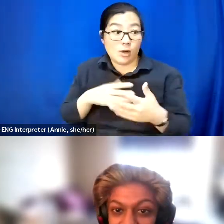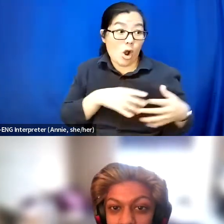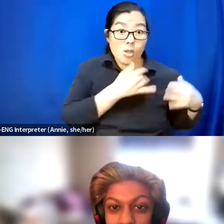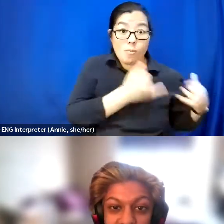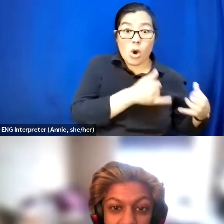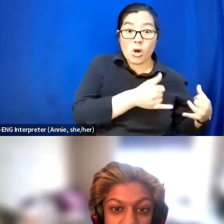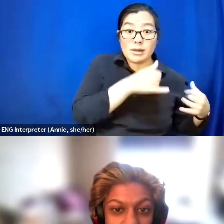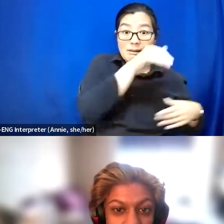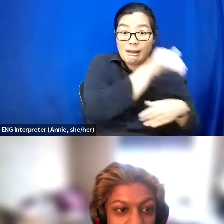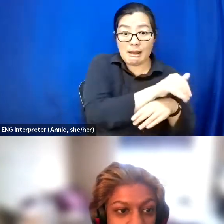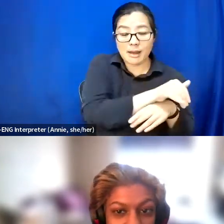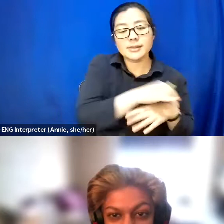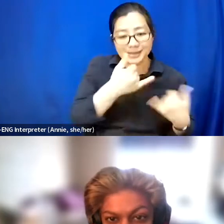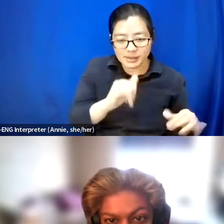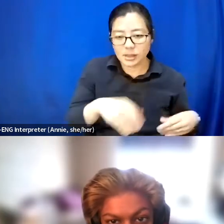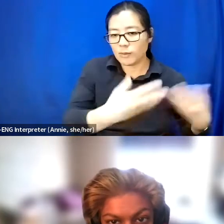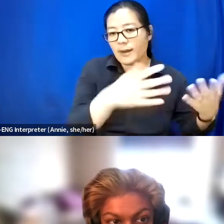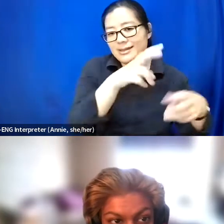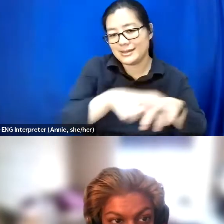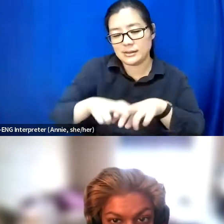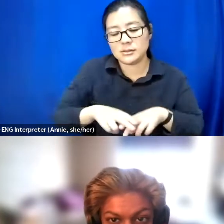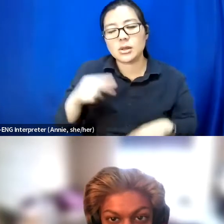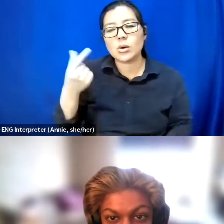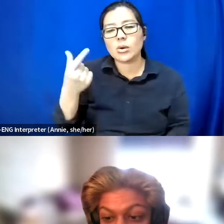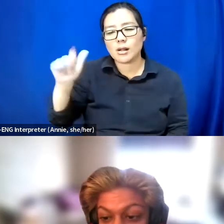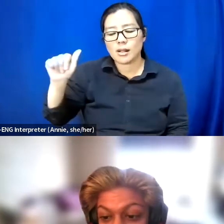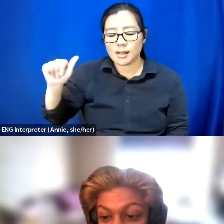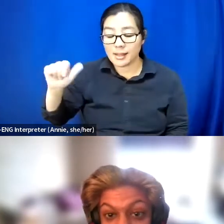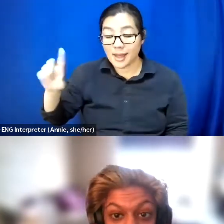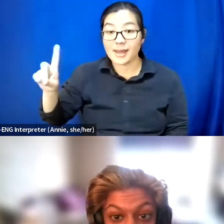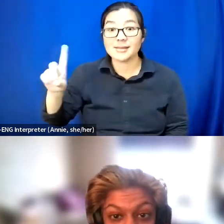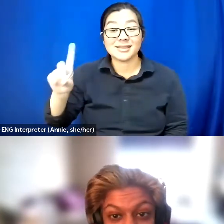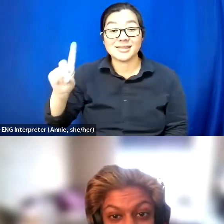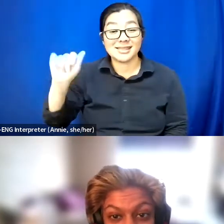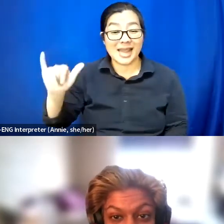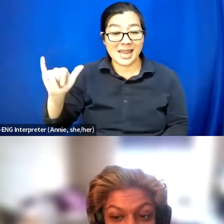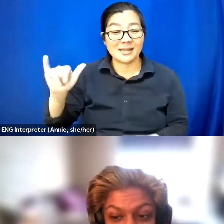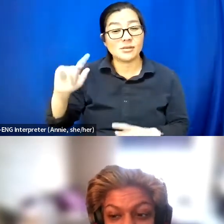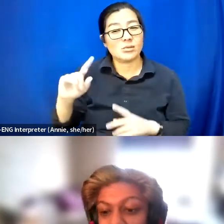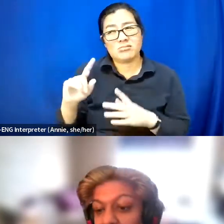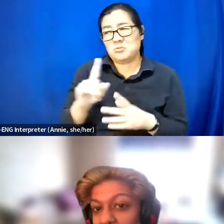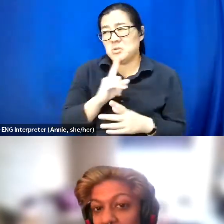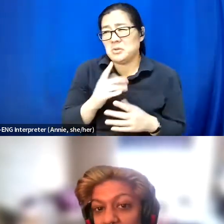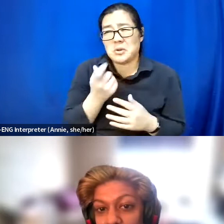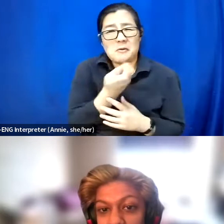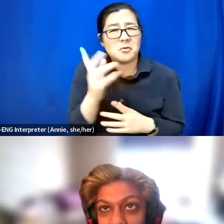I'm so Glad Day has been one of the few places I've actually been able to attend parties and things that.